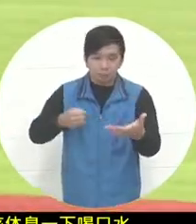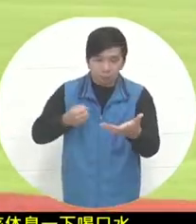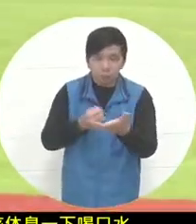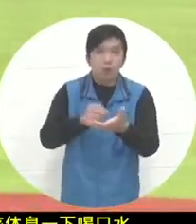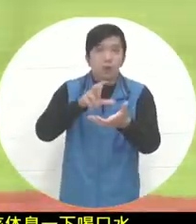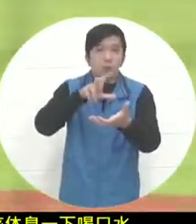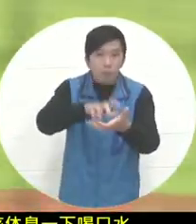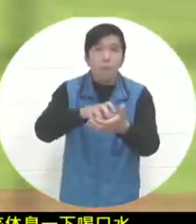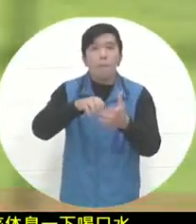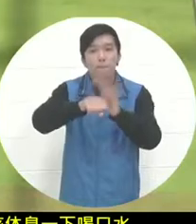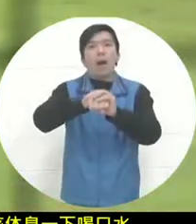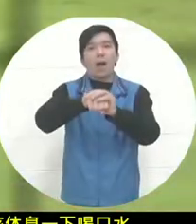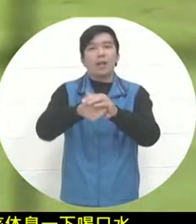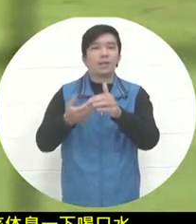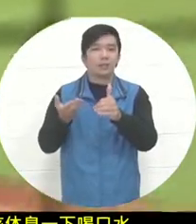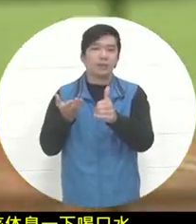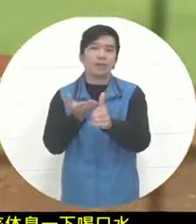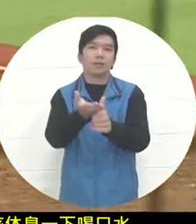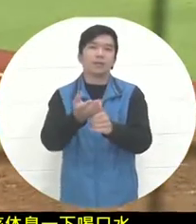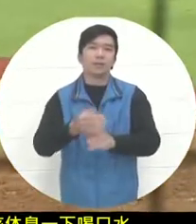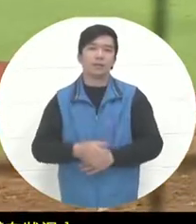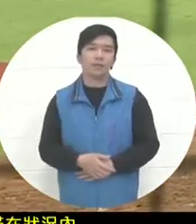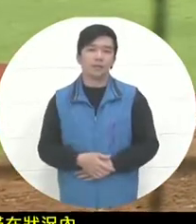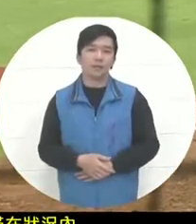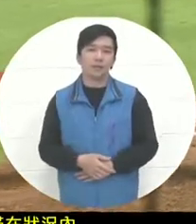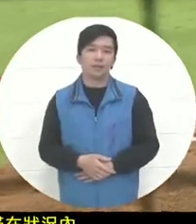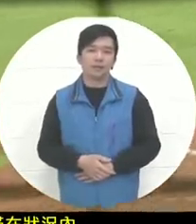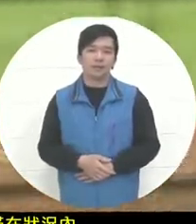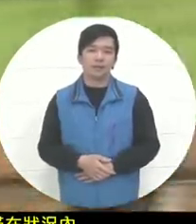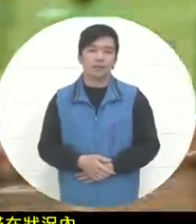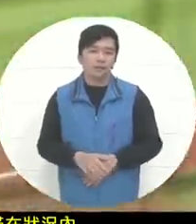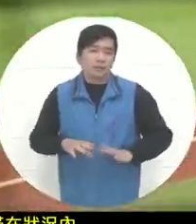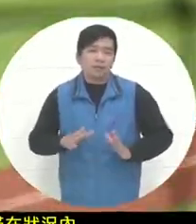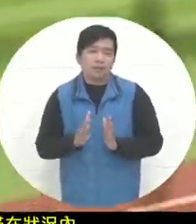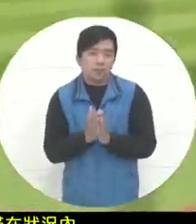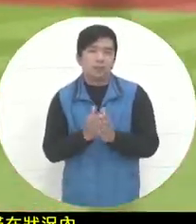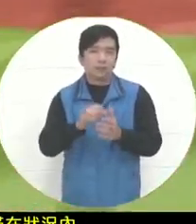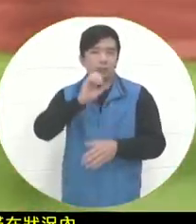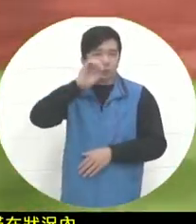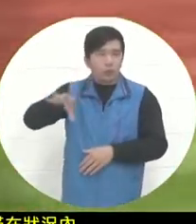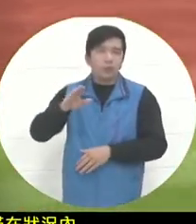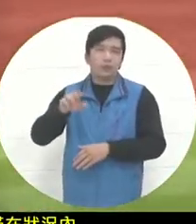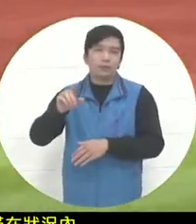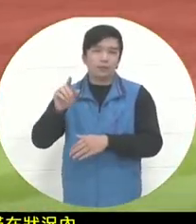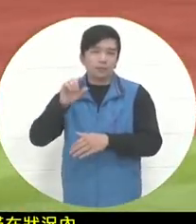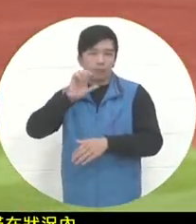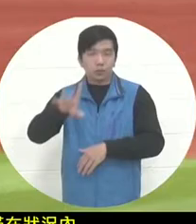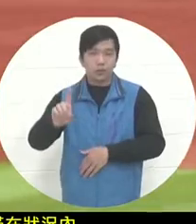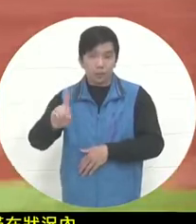sliding down the street. He made a short pass to the first baseman. Out means that Wattis